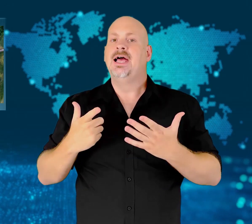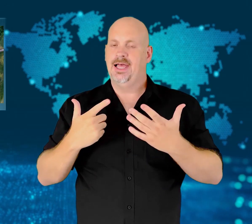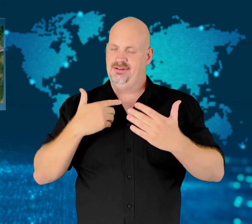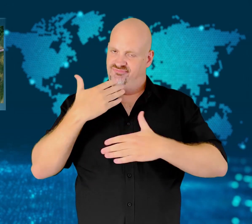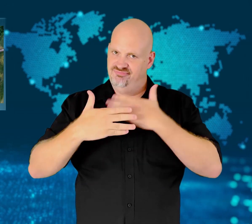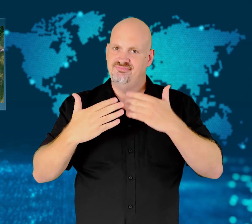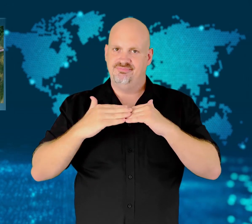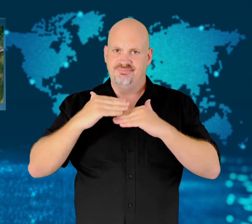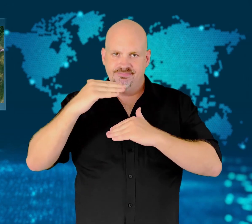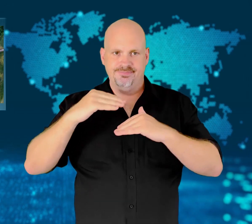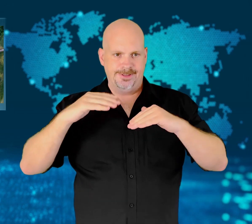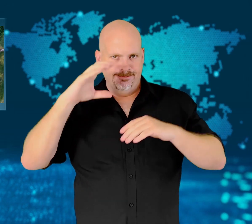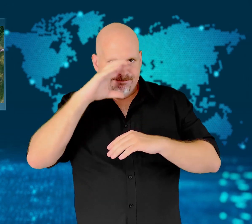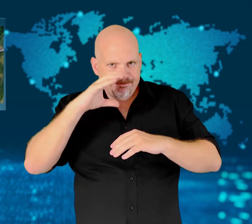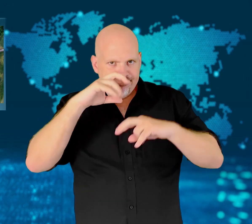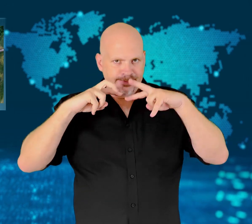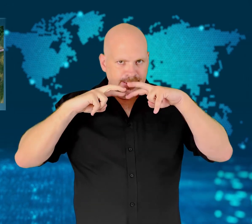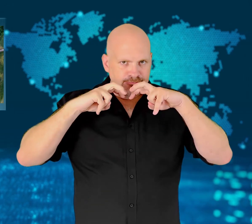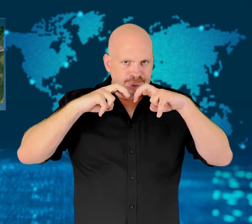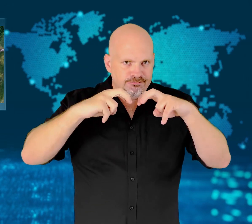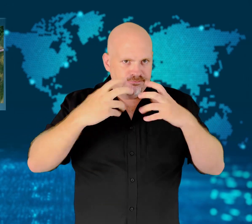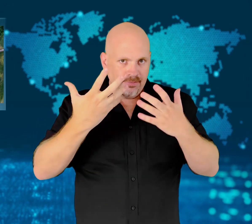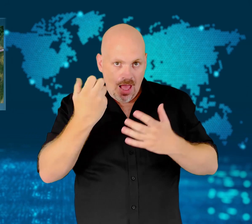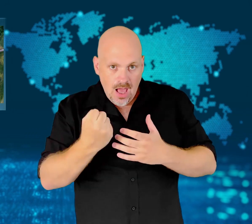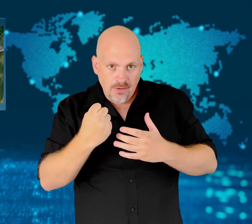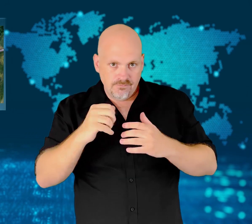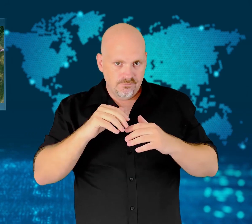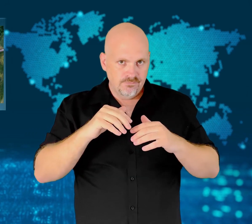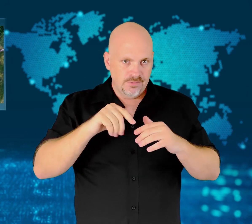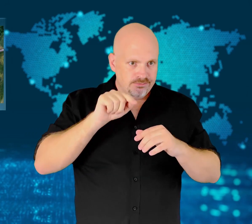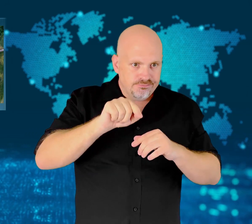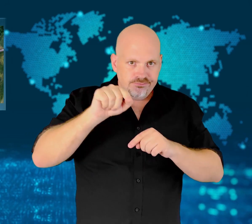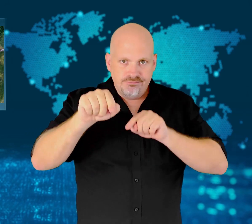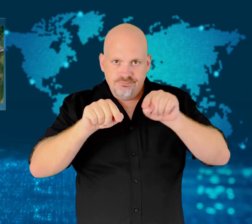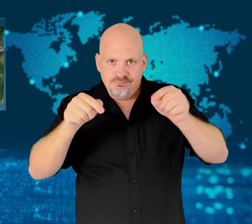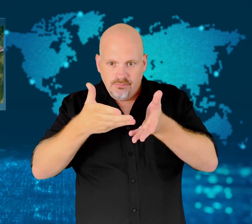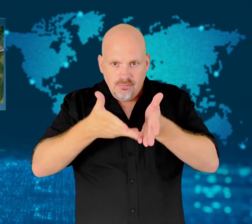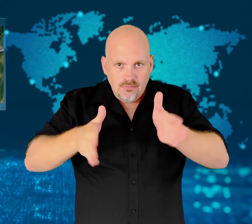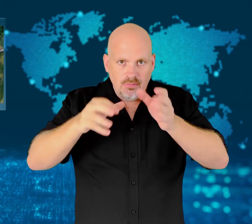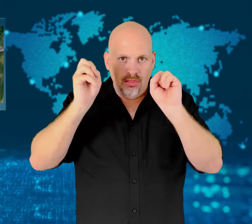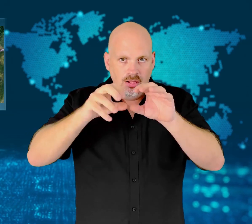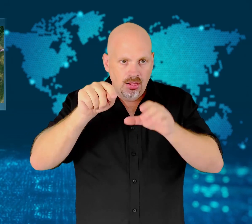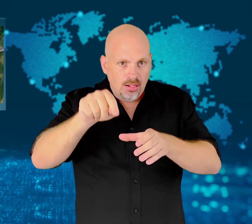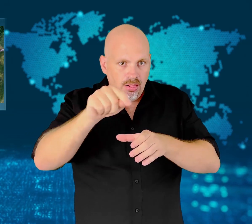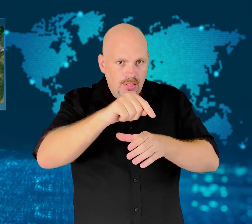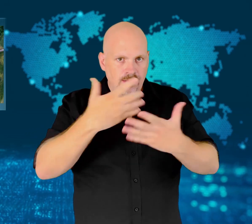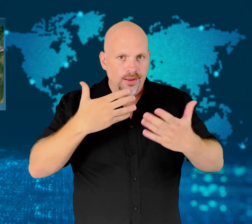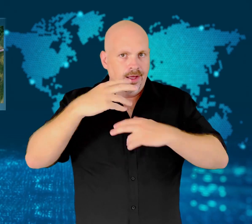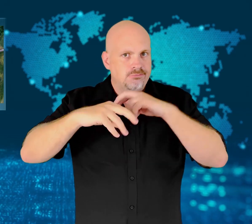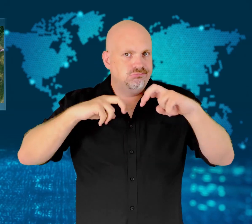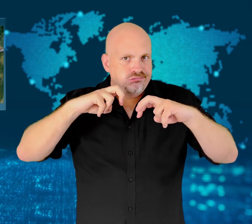There will now be a search to find more pits.